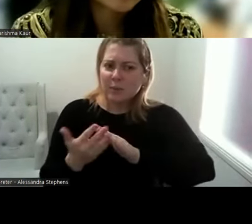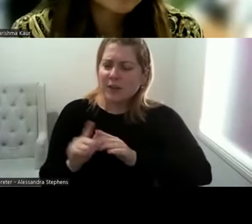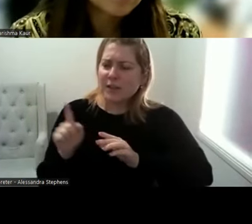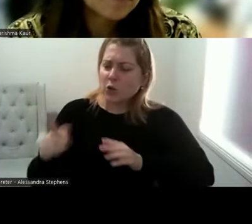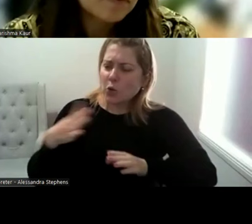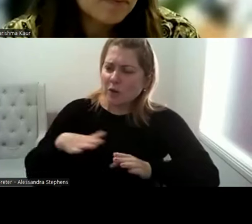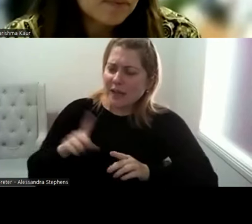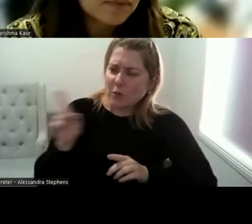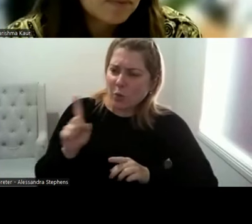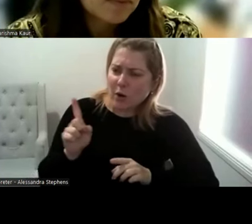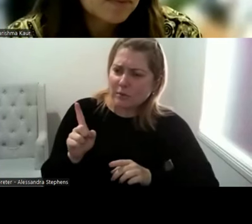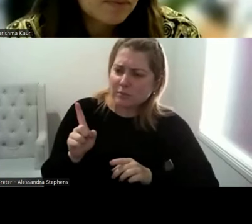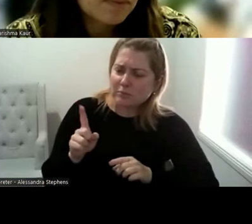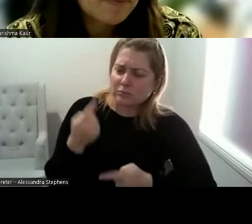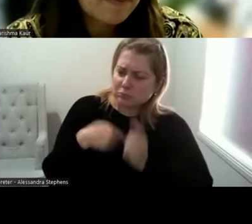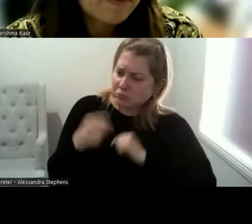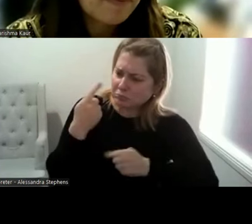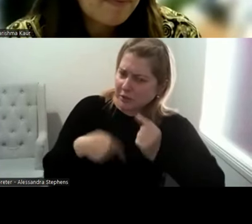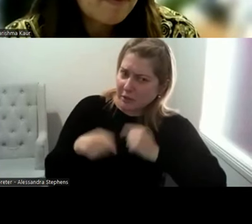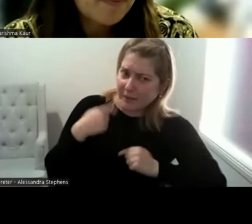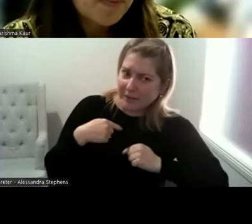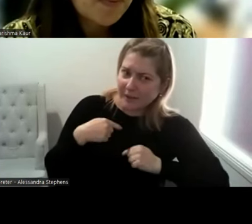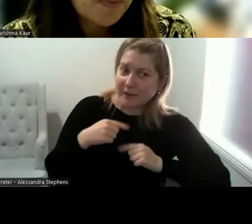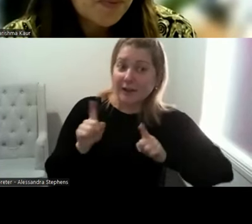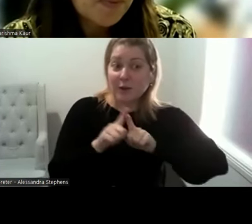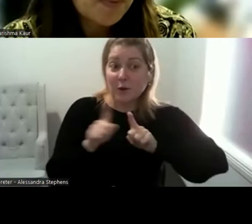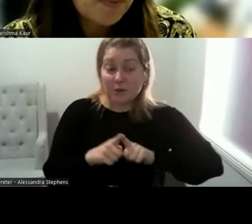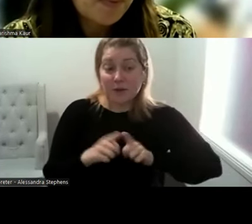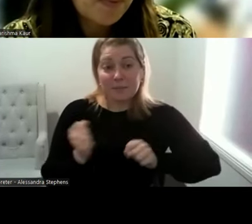And I think Anita has already spoken about this one. Educate yourself, anatomy,